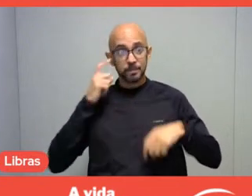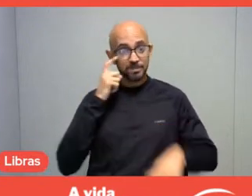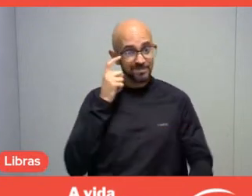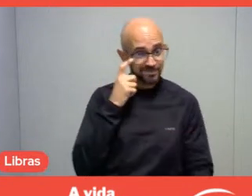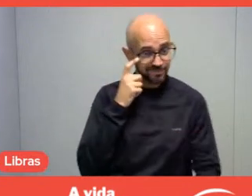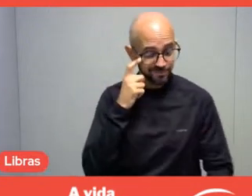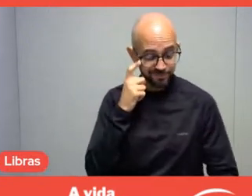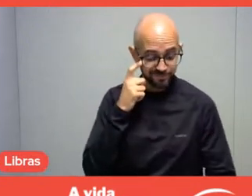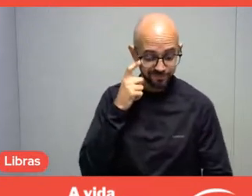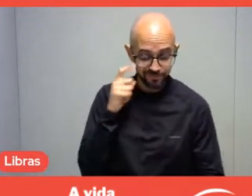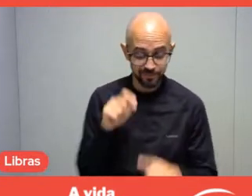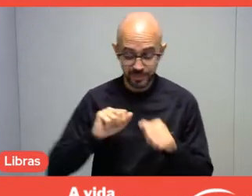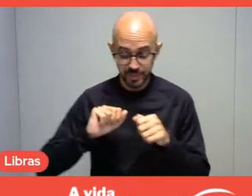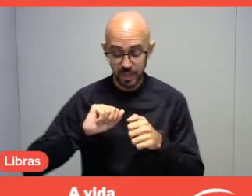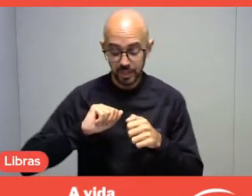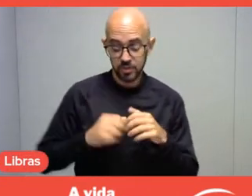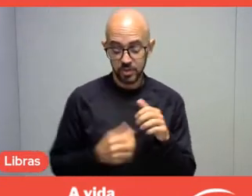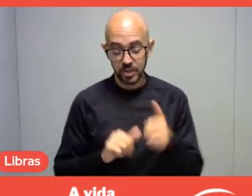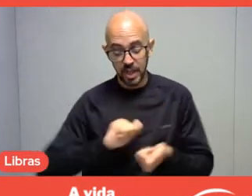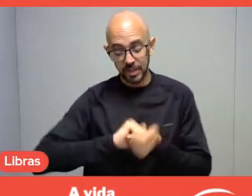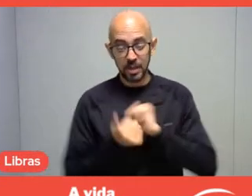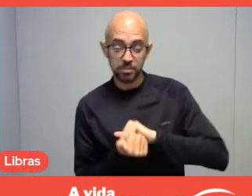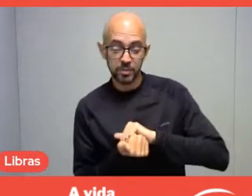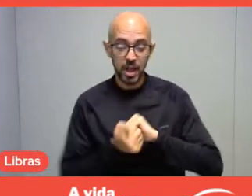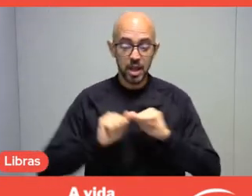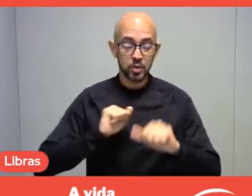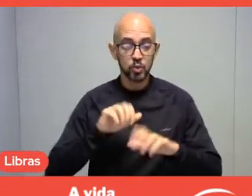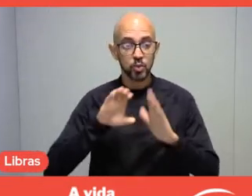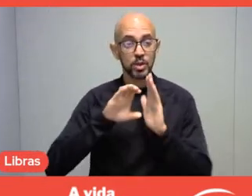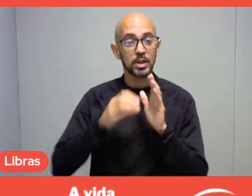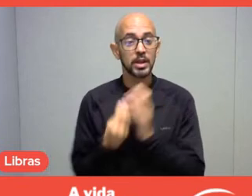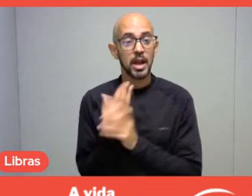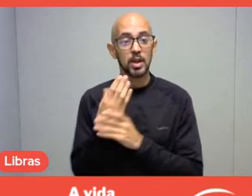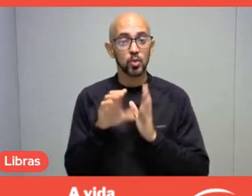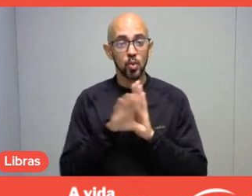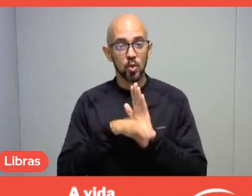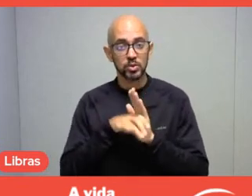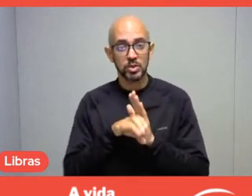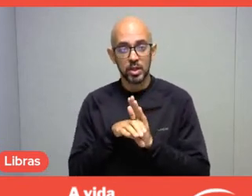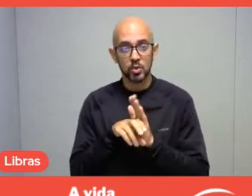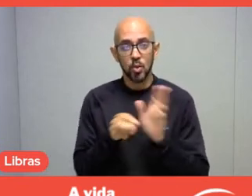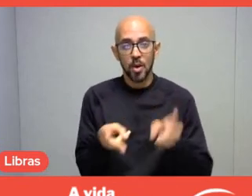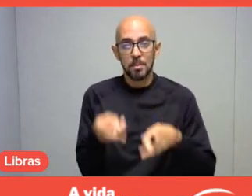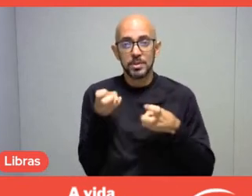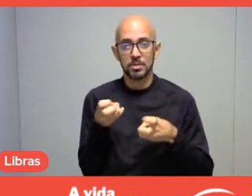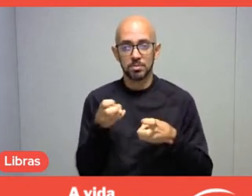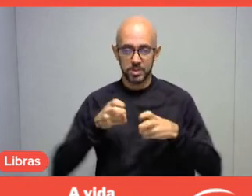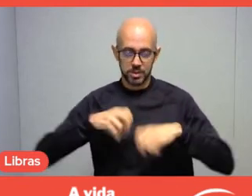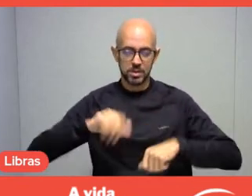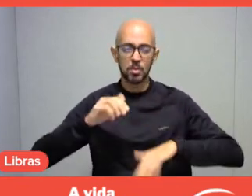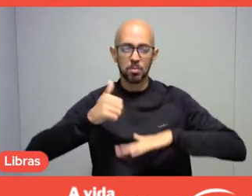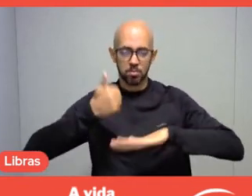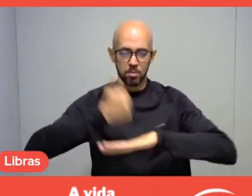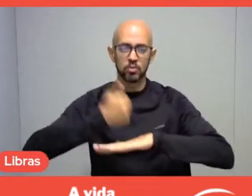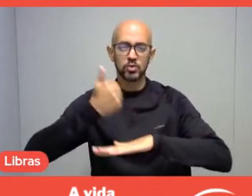conceptualized from the professional point of view. So, the professional view that constitutes the field of leisure